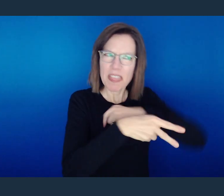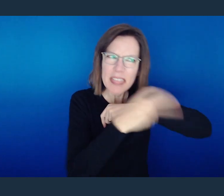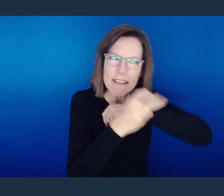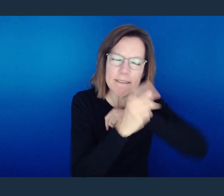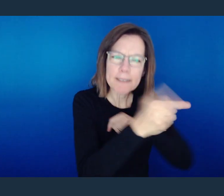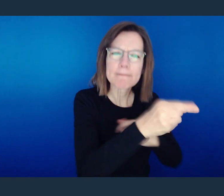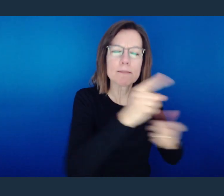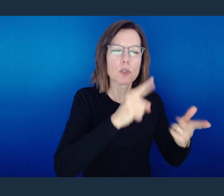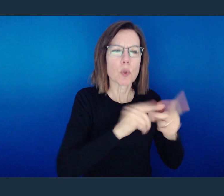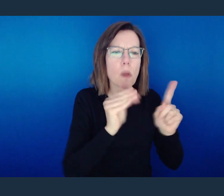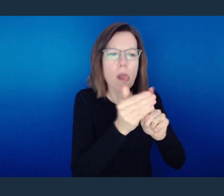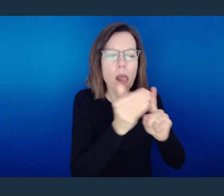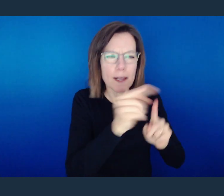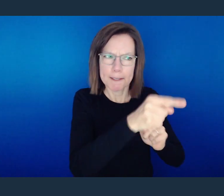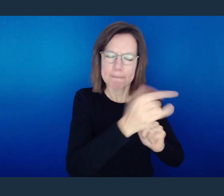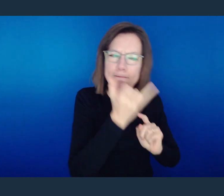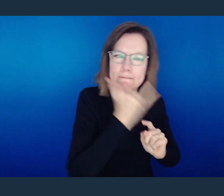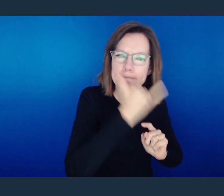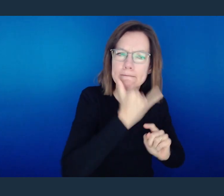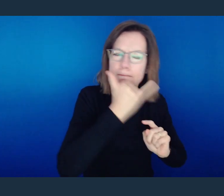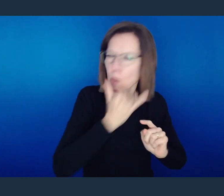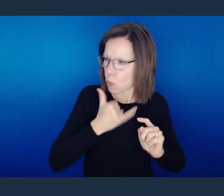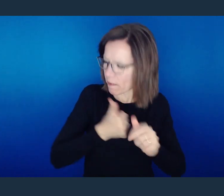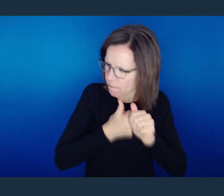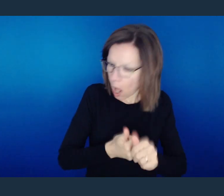call them a liar or call them a thief or call them a fornicator.